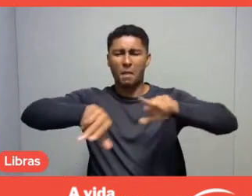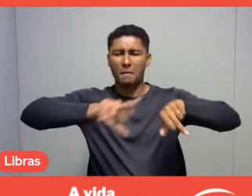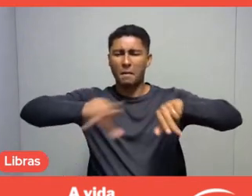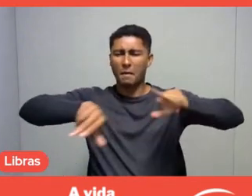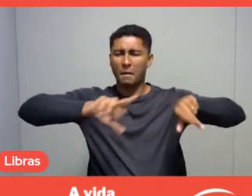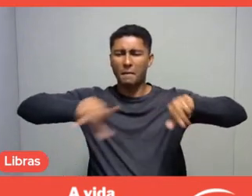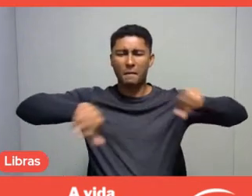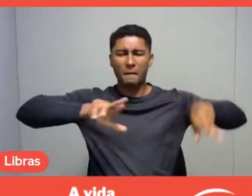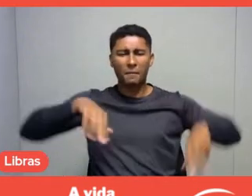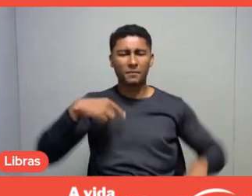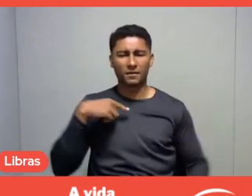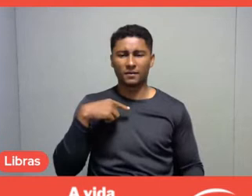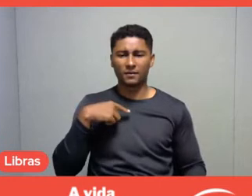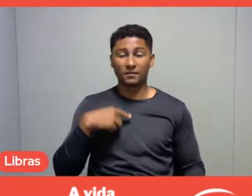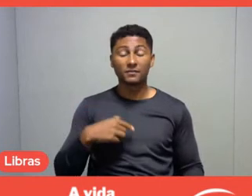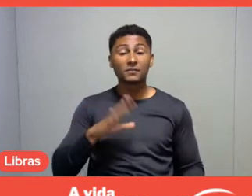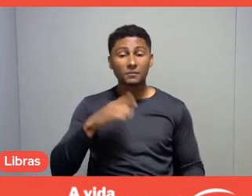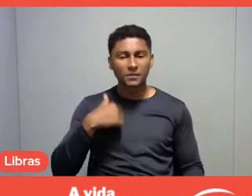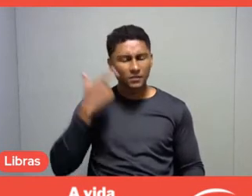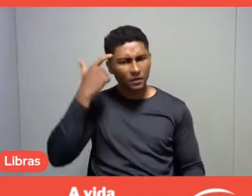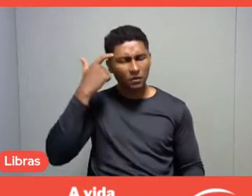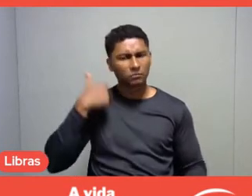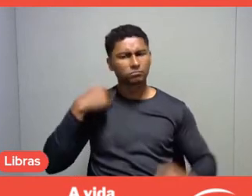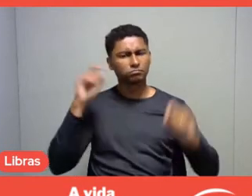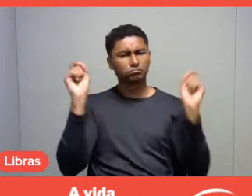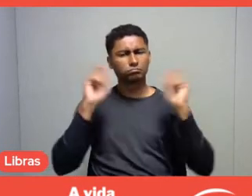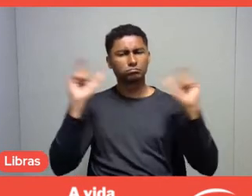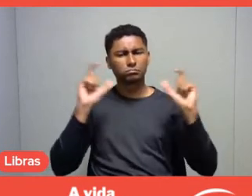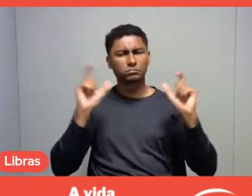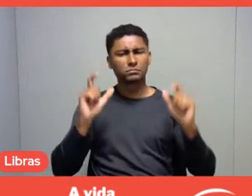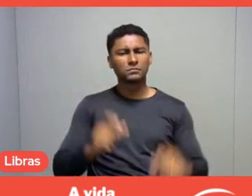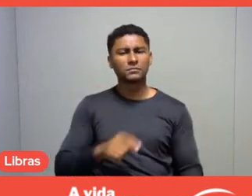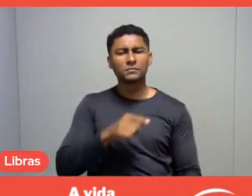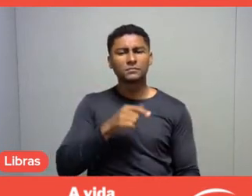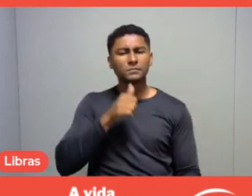but Márcia's speech at the beginning caught my attention,